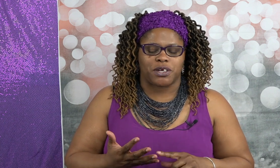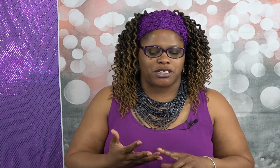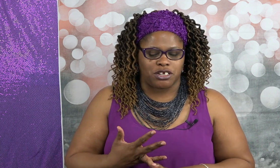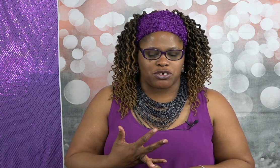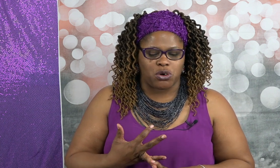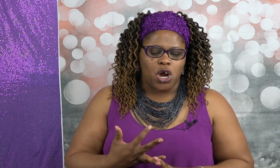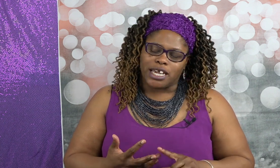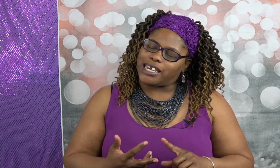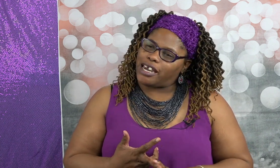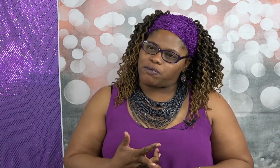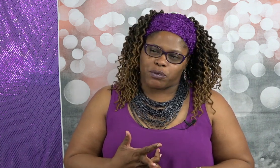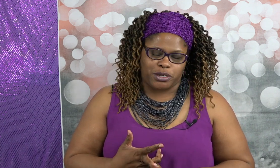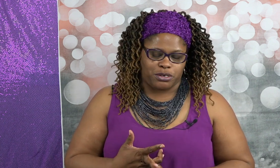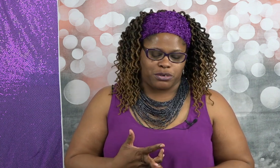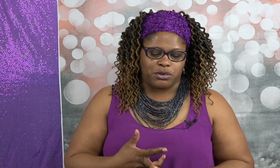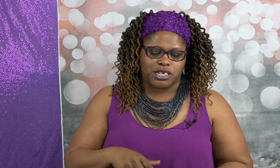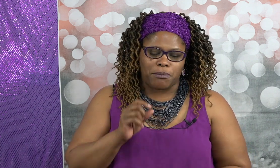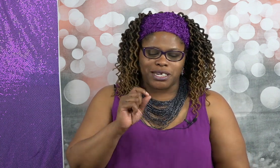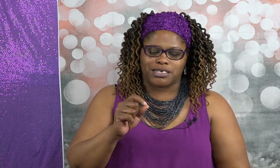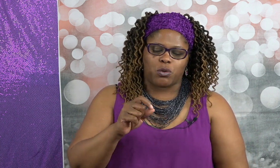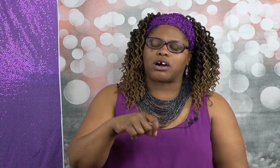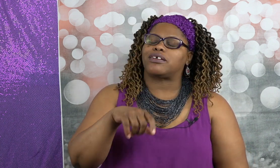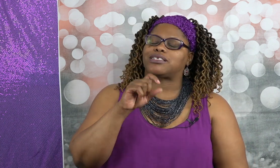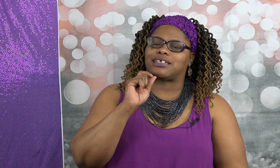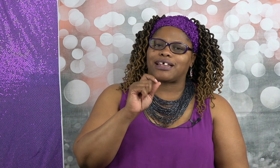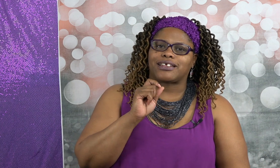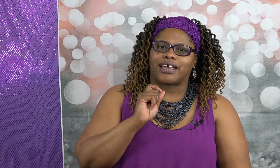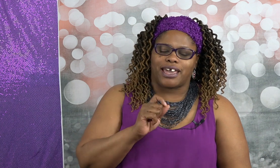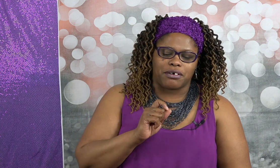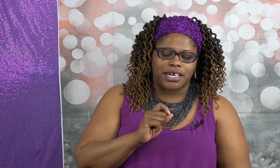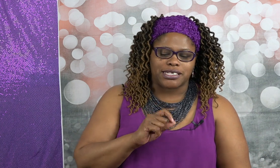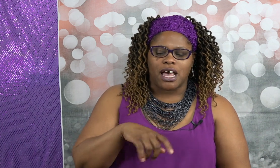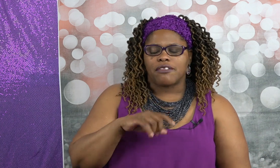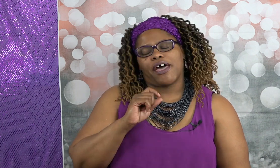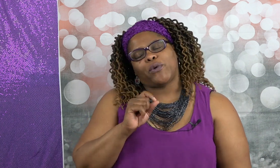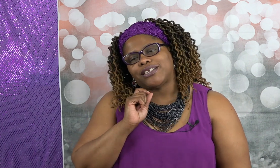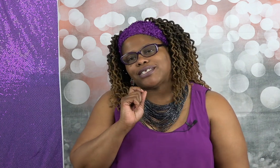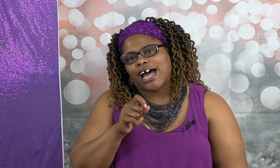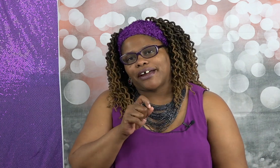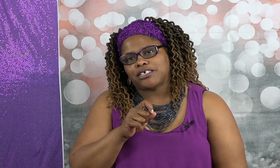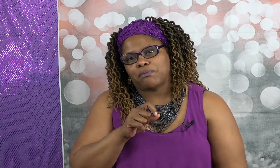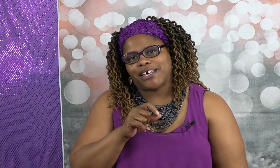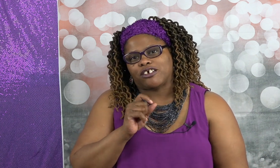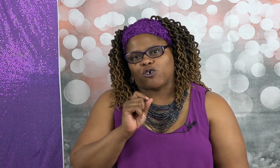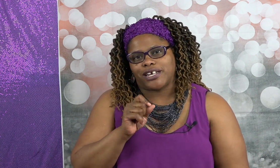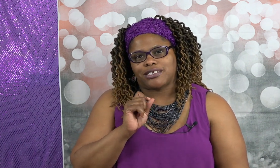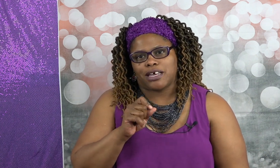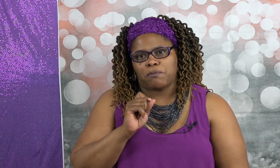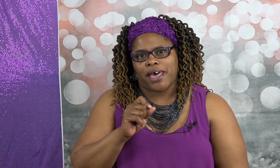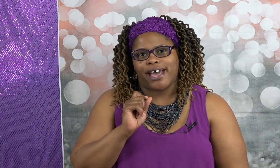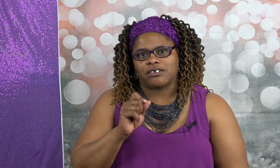intentional you can't afford to lose that means that we're gonna select the areas that we desire to make the greatest impact